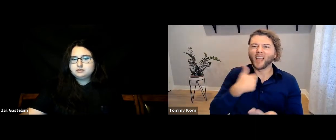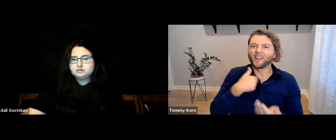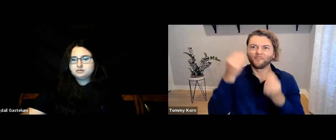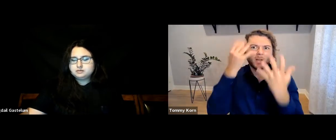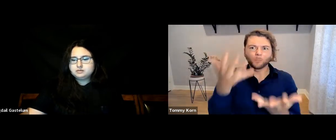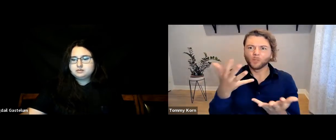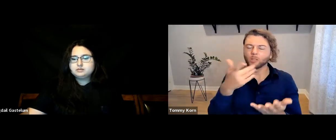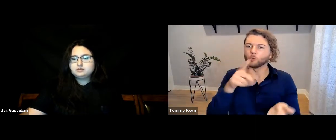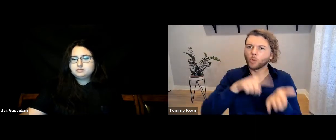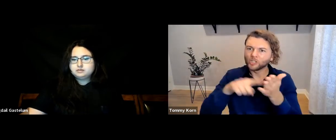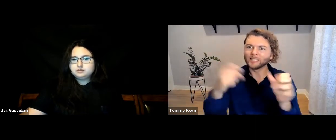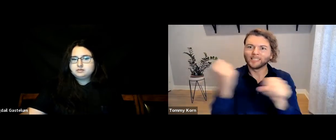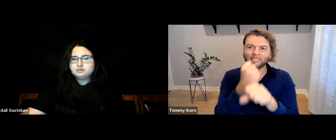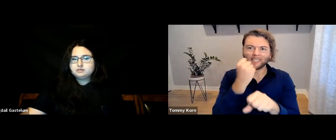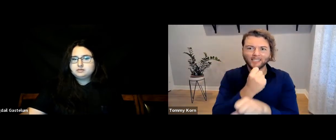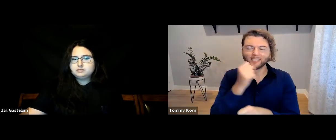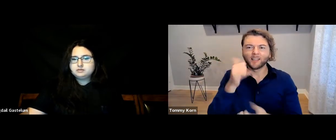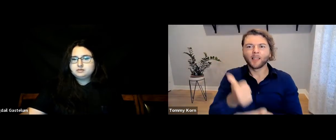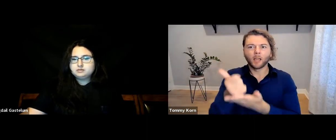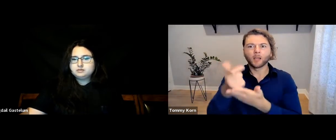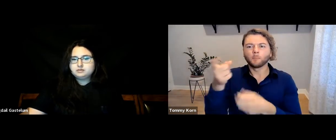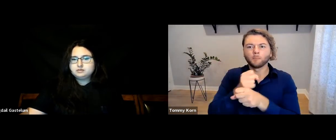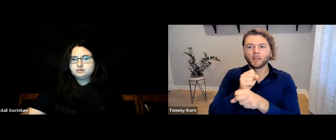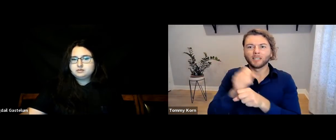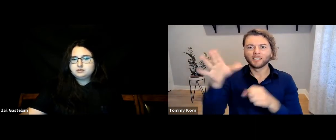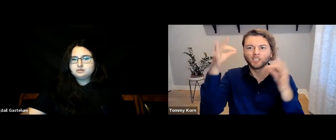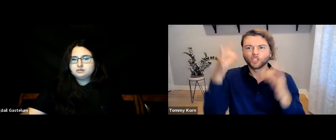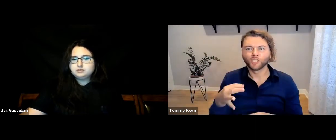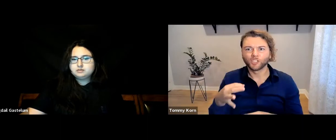There’s a lot of research and statistics that will help them make a reliable decision.